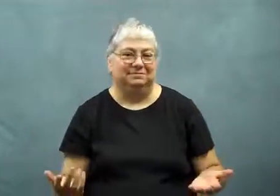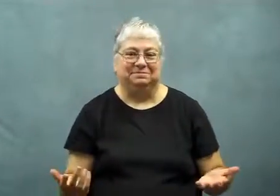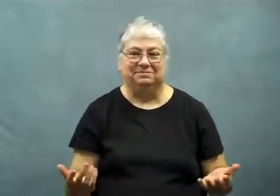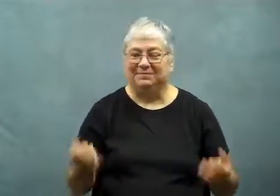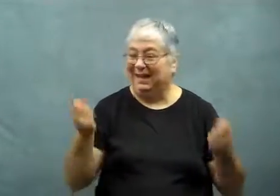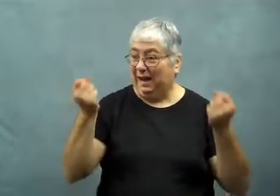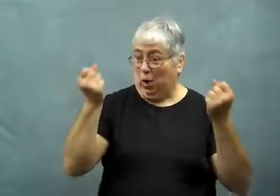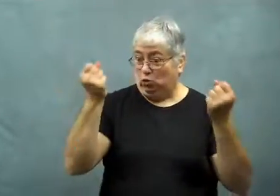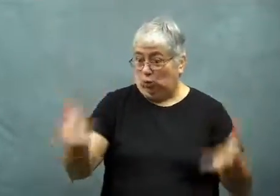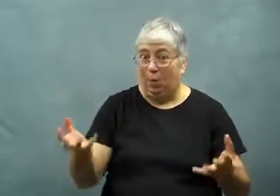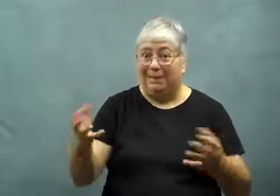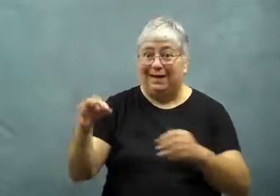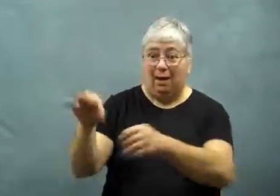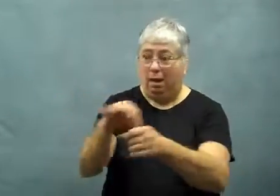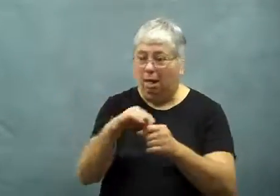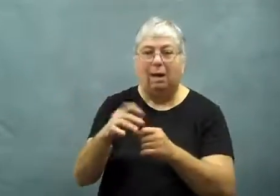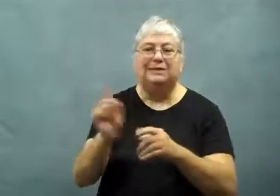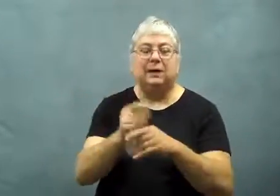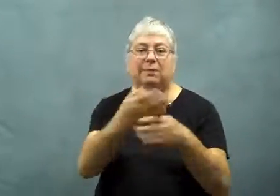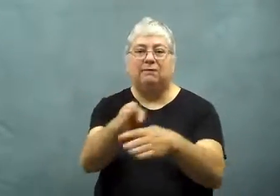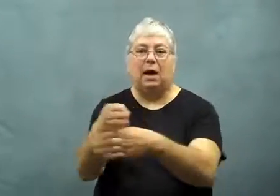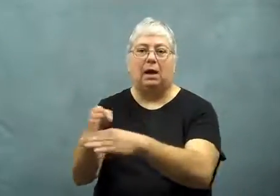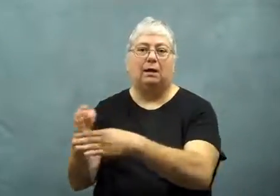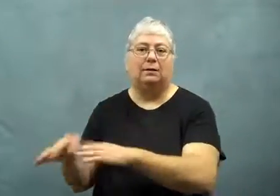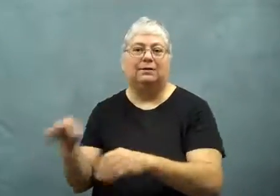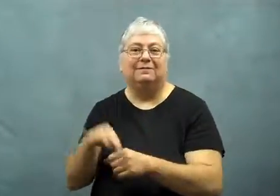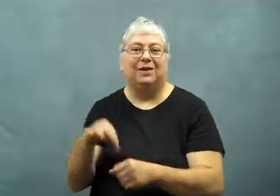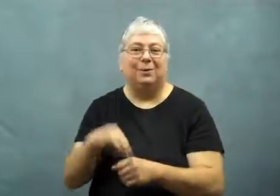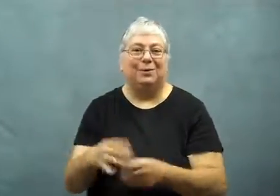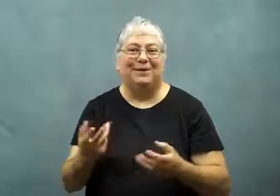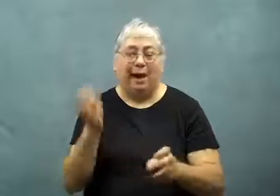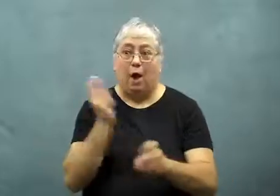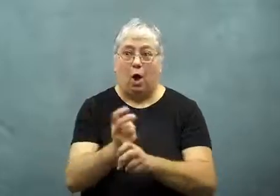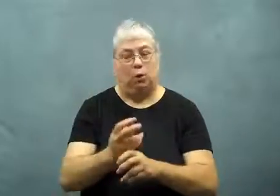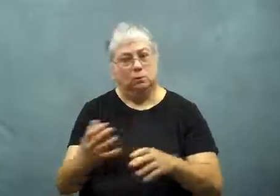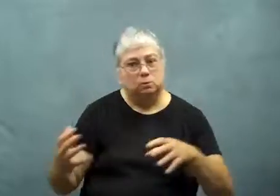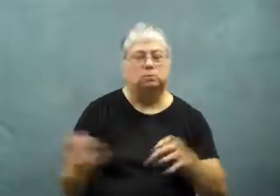Having so many candidates splintered the vote.